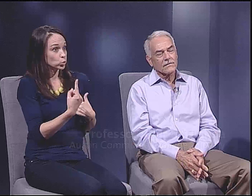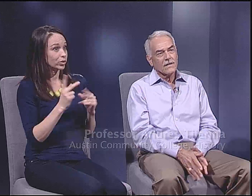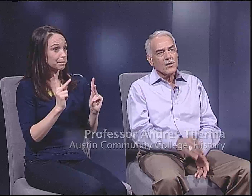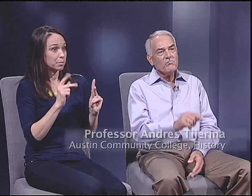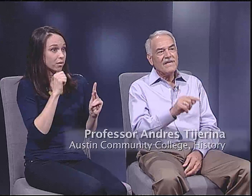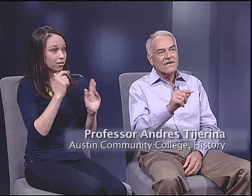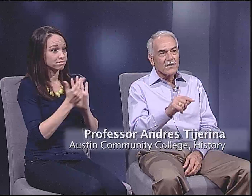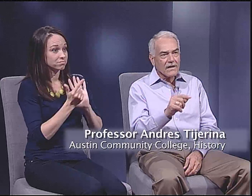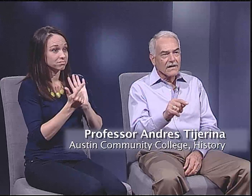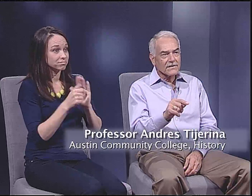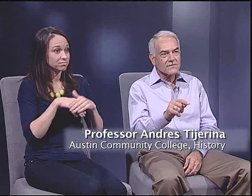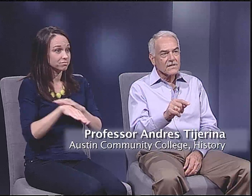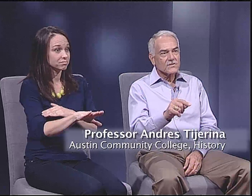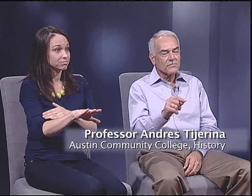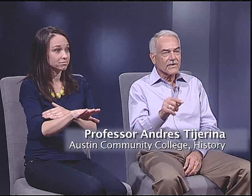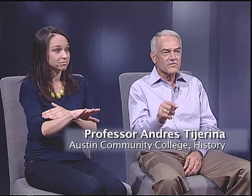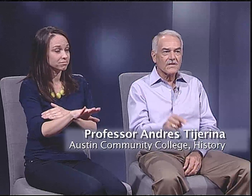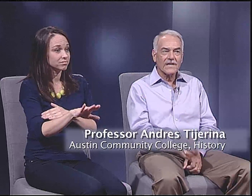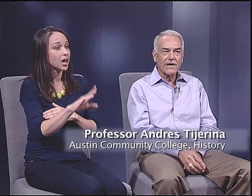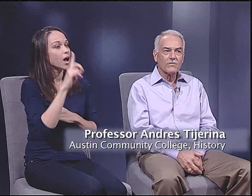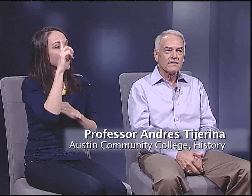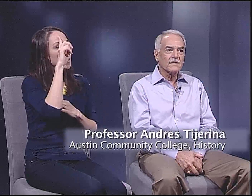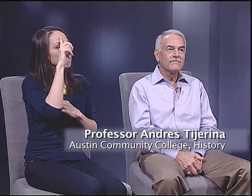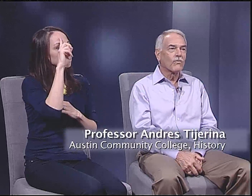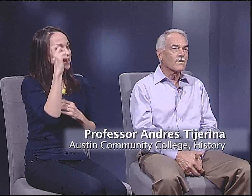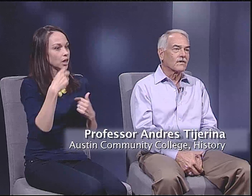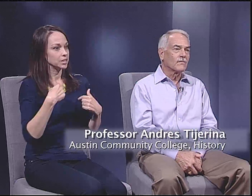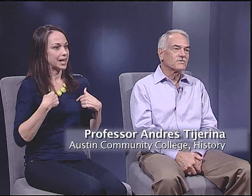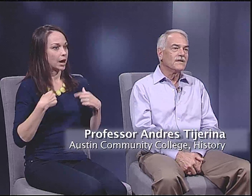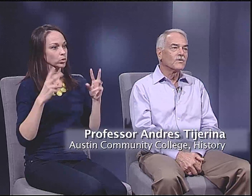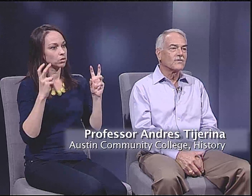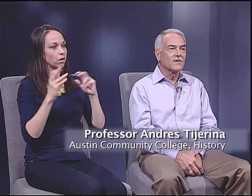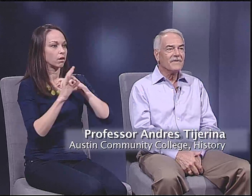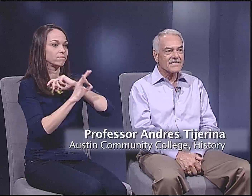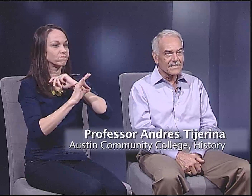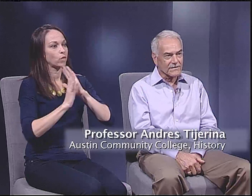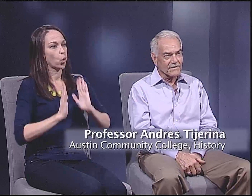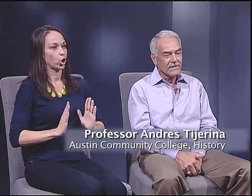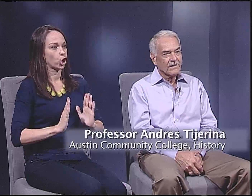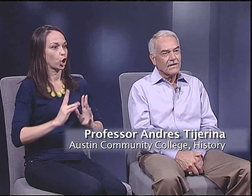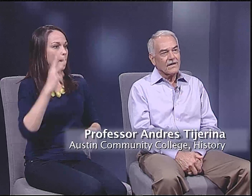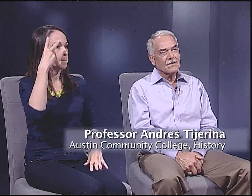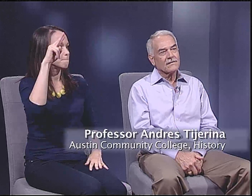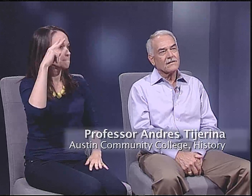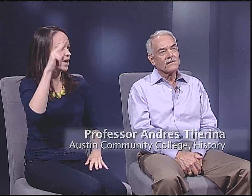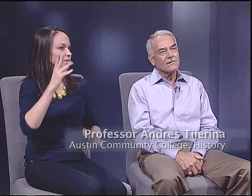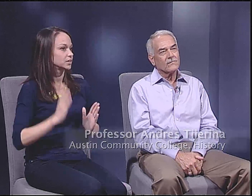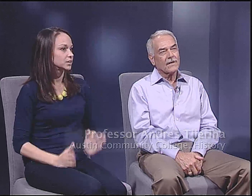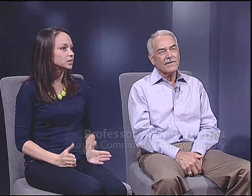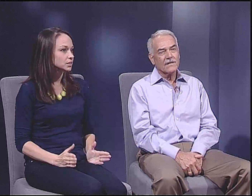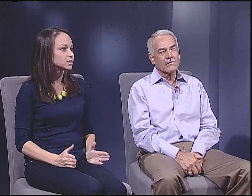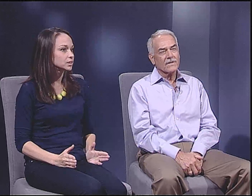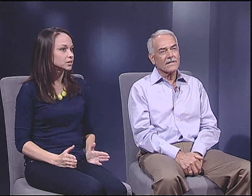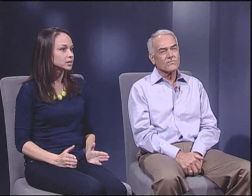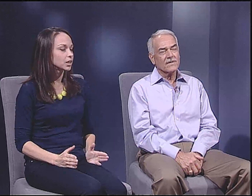And I was one of the people who was not allowed because, supposedly I was a foreigner, I was an immigrant, a Mexican.